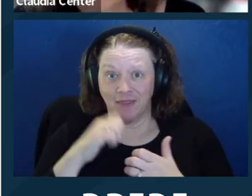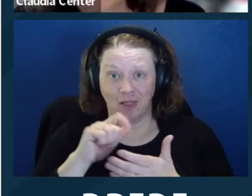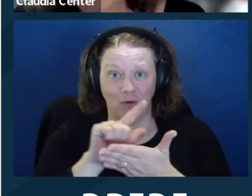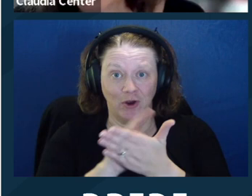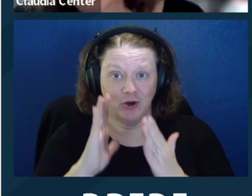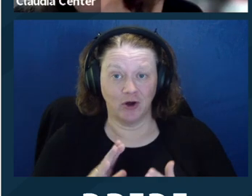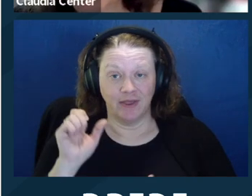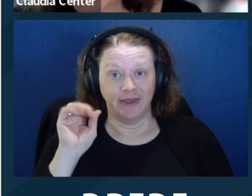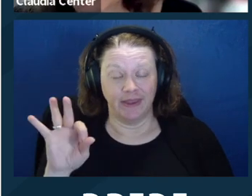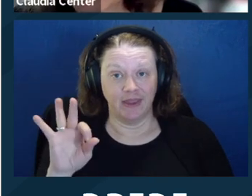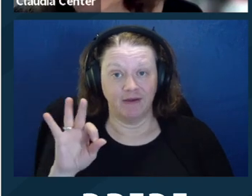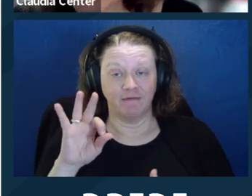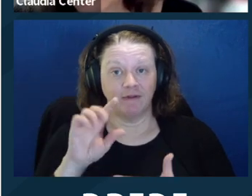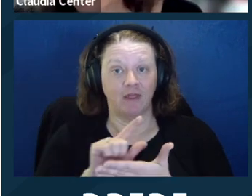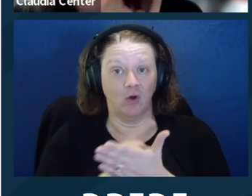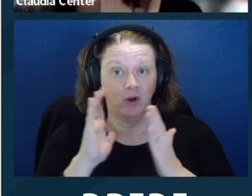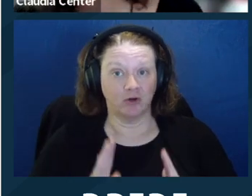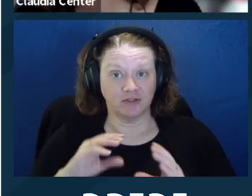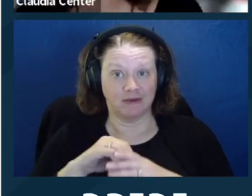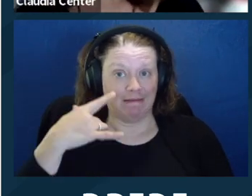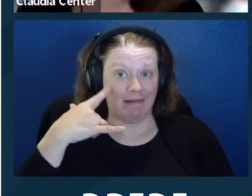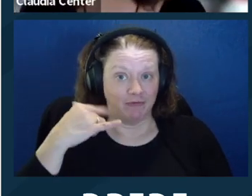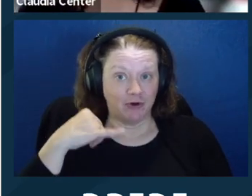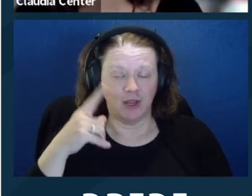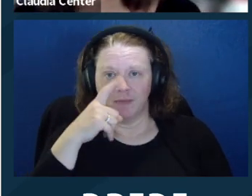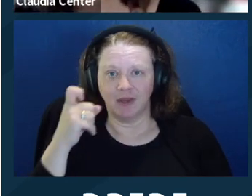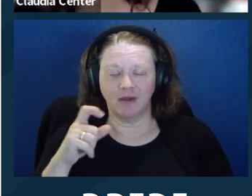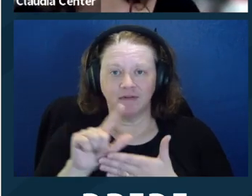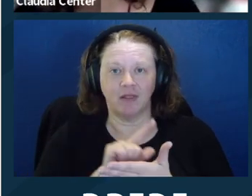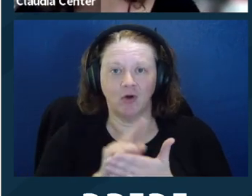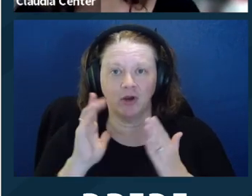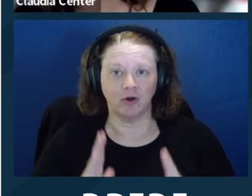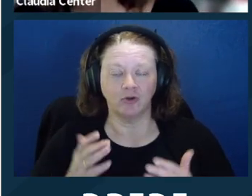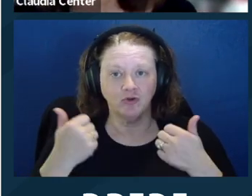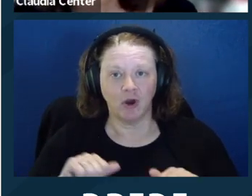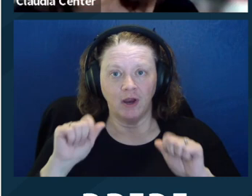And, you know, they ‑‑ the judge should not be mad at the lawyer because if the lawyer